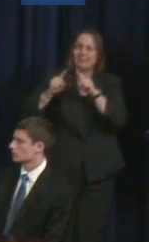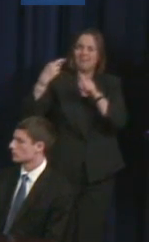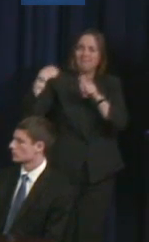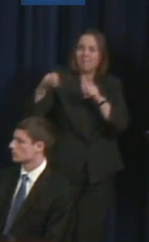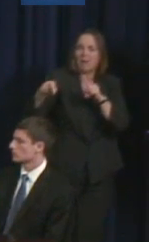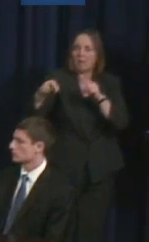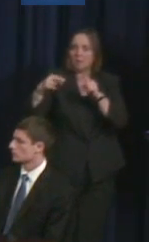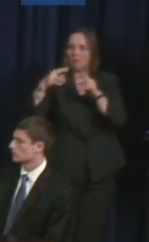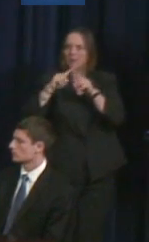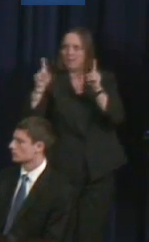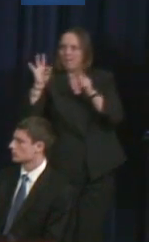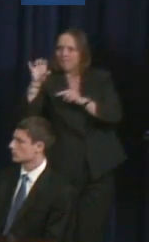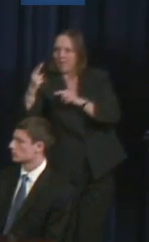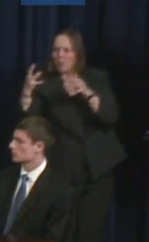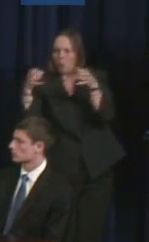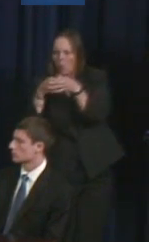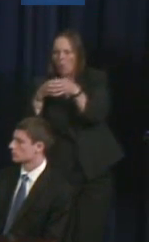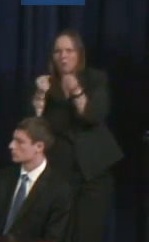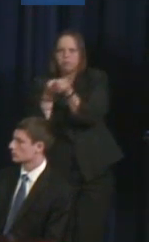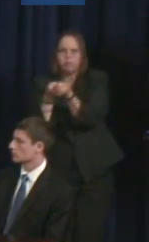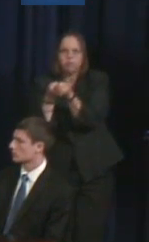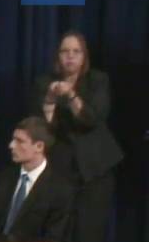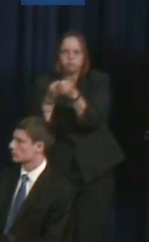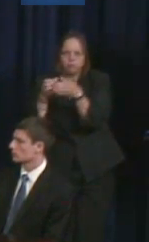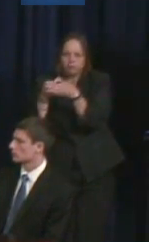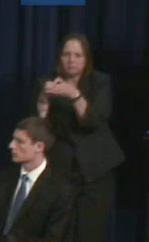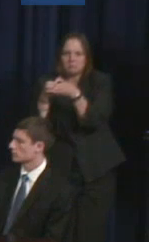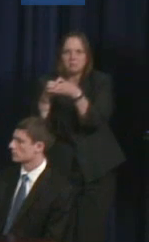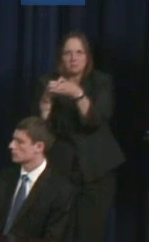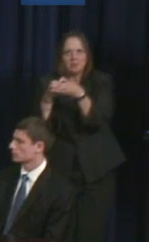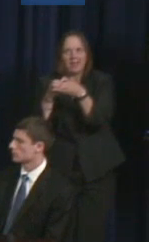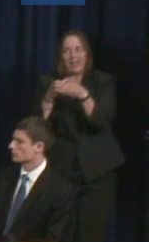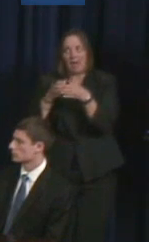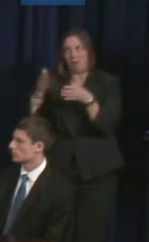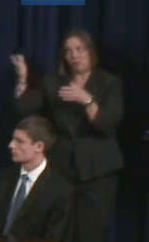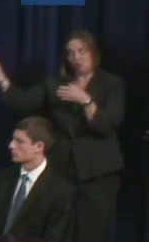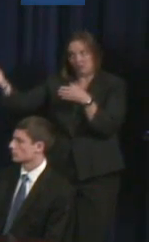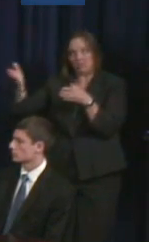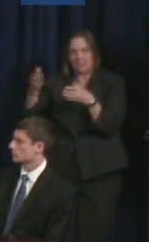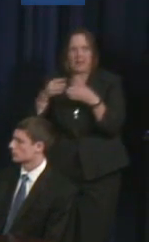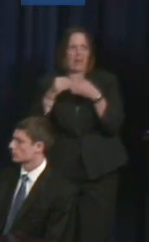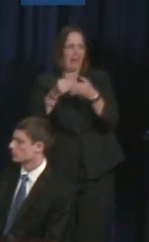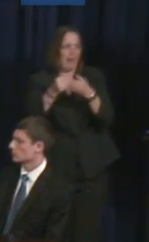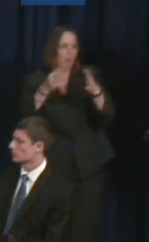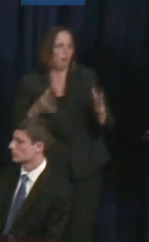and is really a leader within the community. So your work and the work of others, I think is